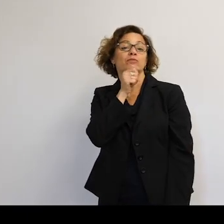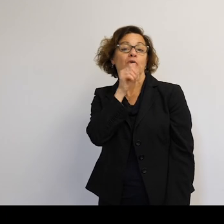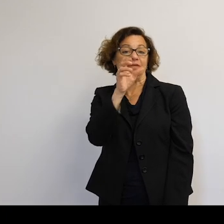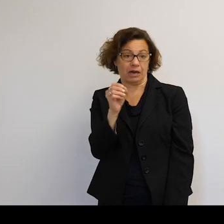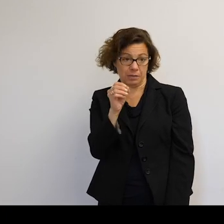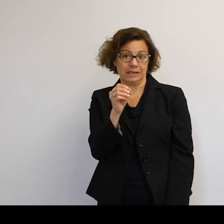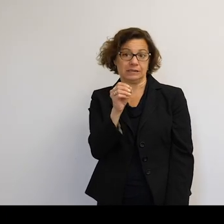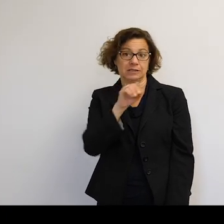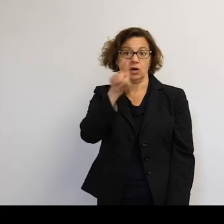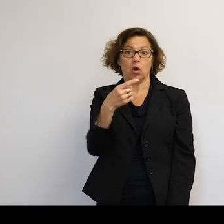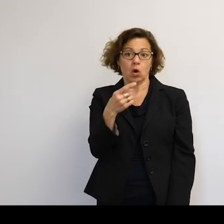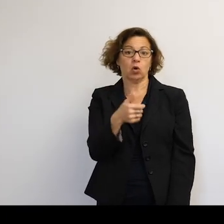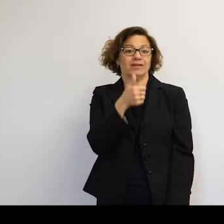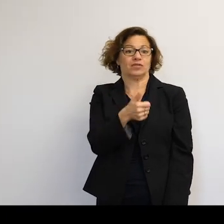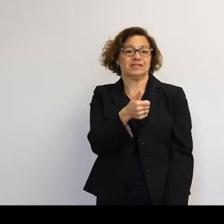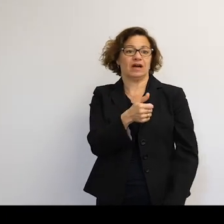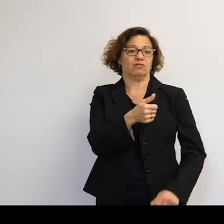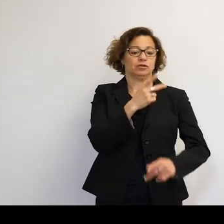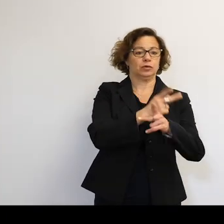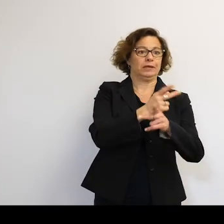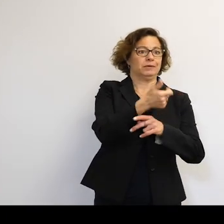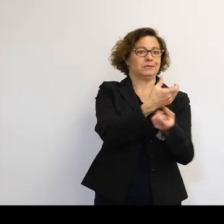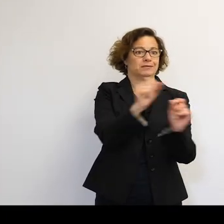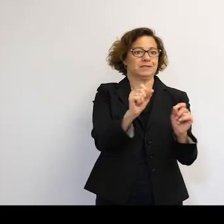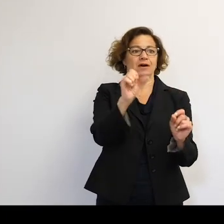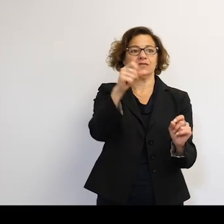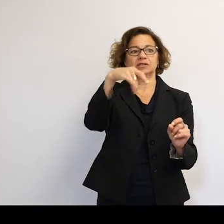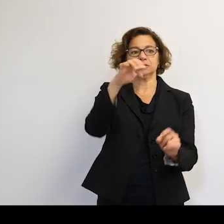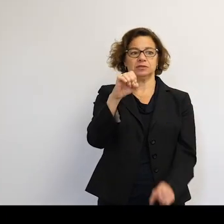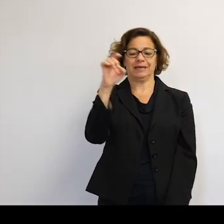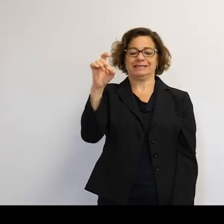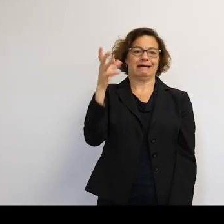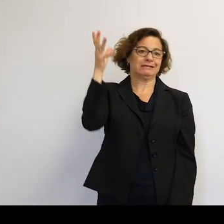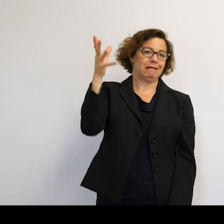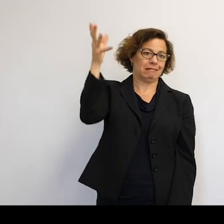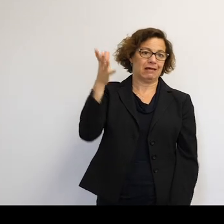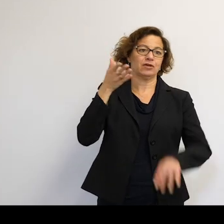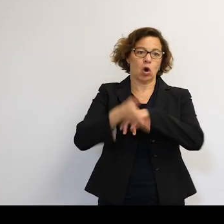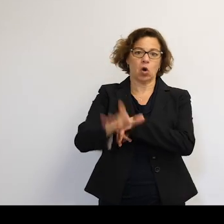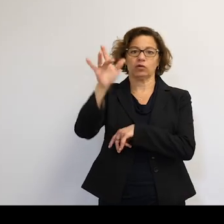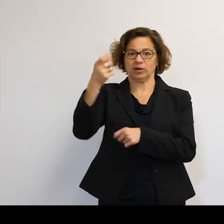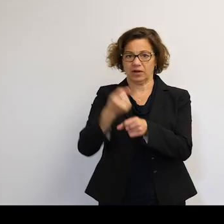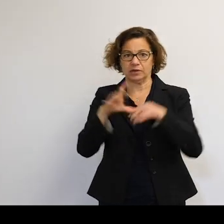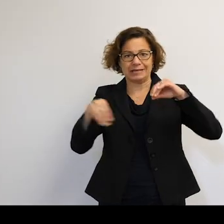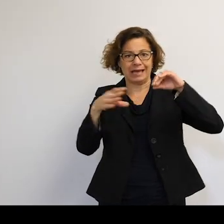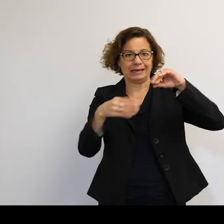Only our self-preservation. If SpaceX left the stuff up there for much longer than that or added many, many more satellites,